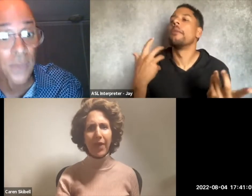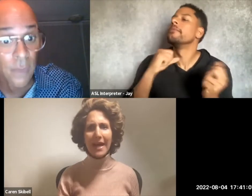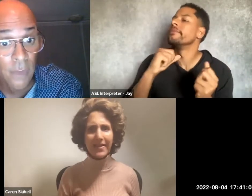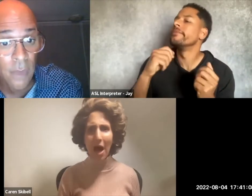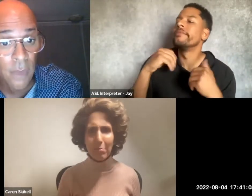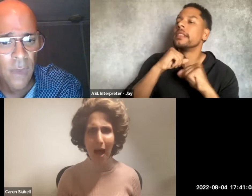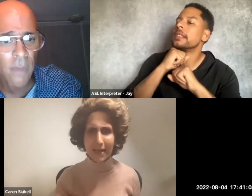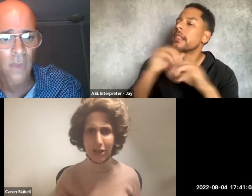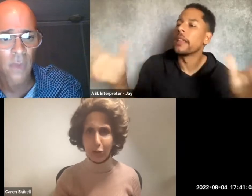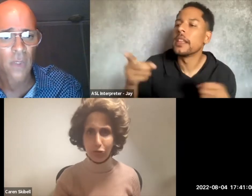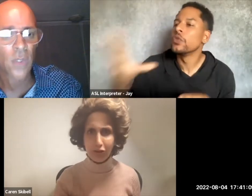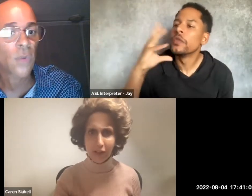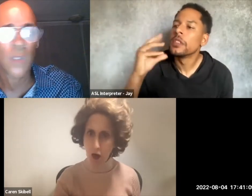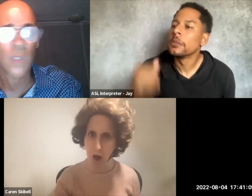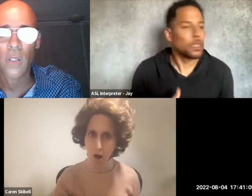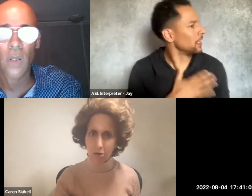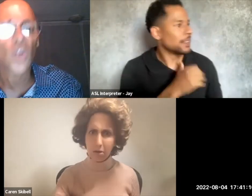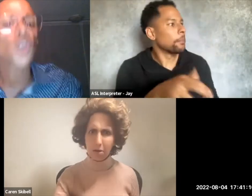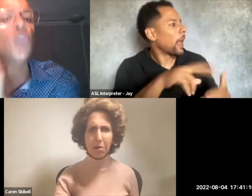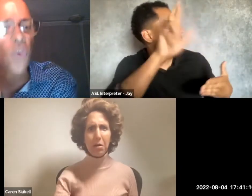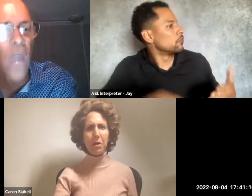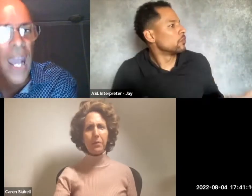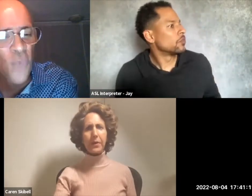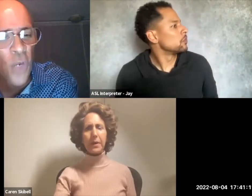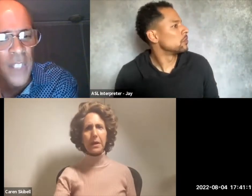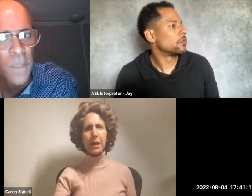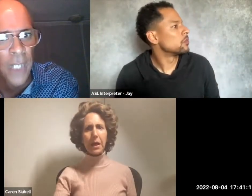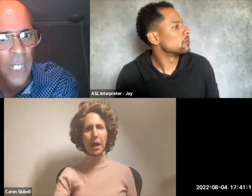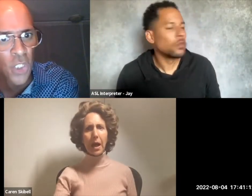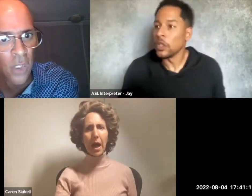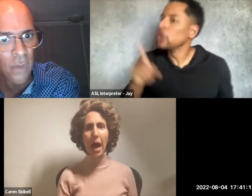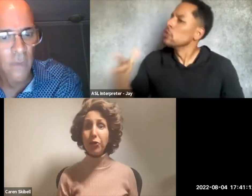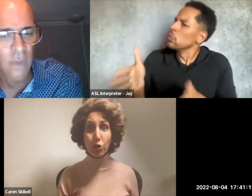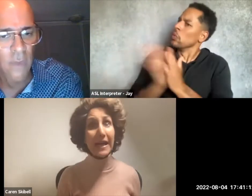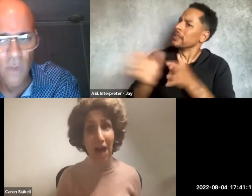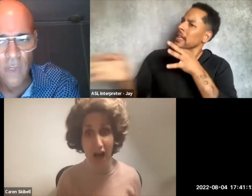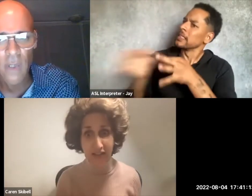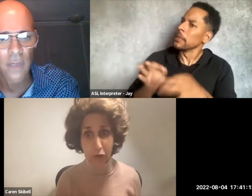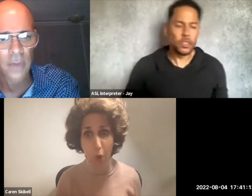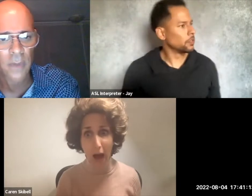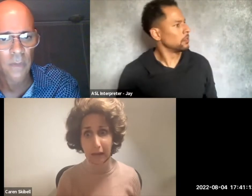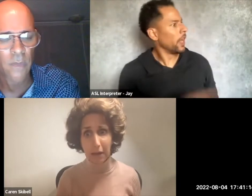But that's not my conclusion at all. You asked for an explanation. And you concocted one.